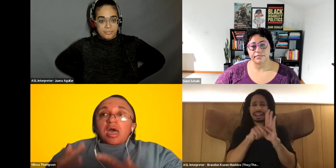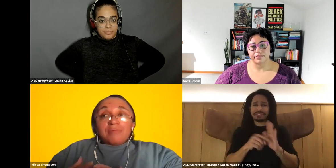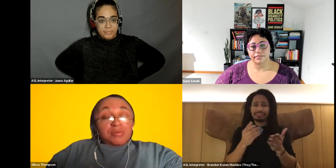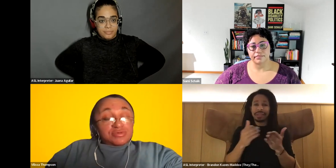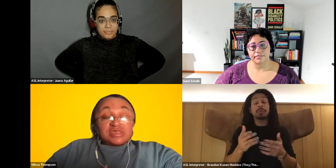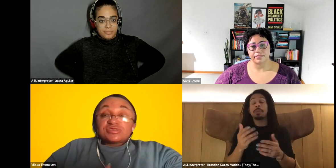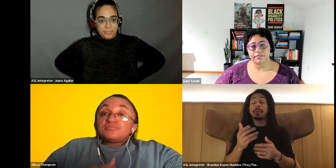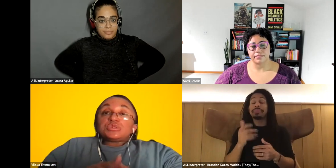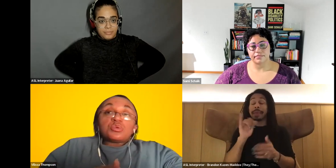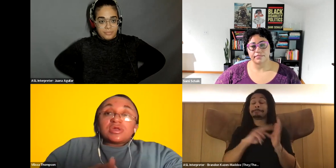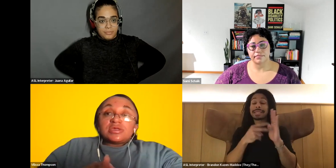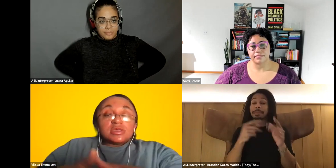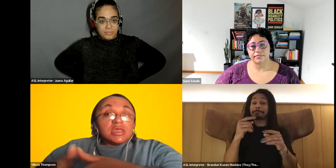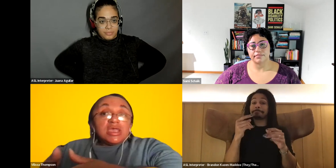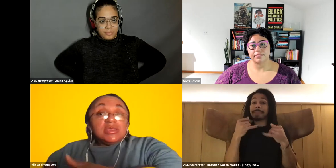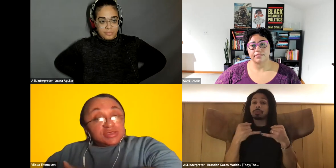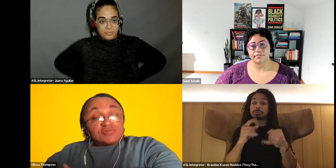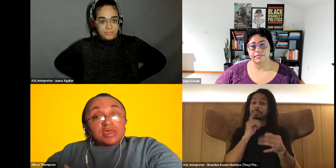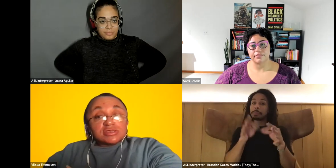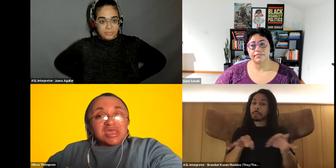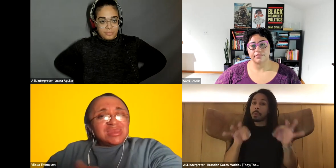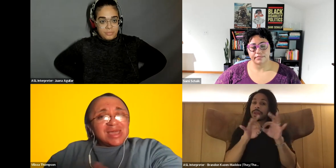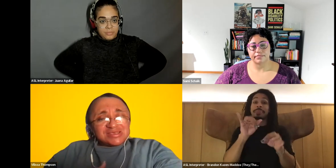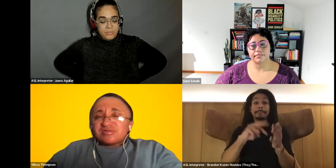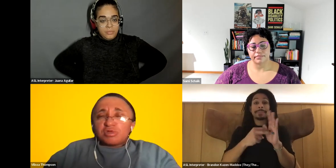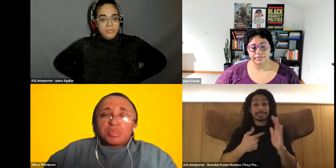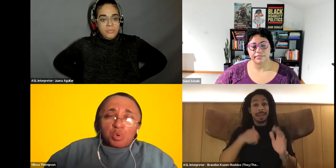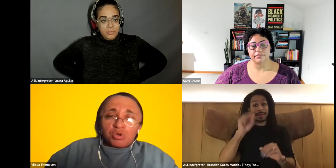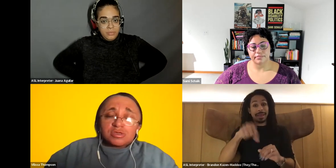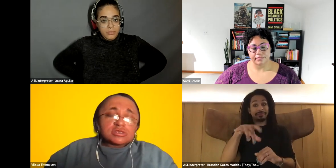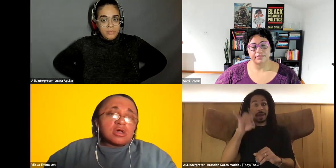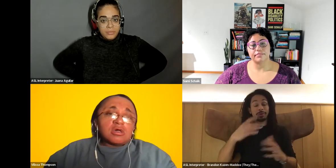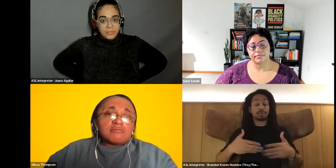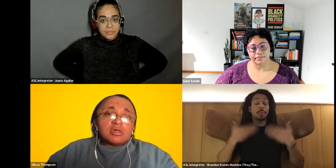Vilissa Thompson: i'm able to get some joy in the space and not just get the thorns of